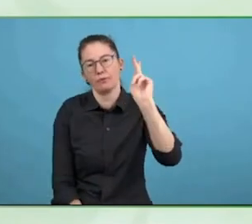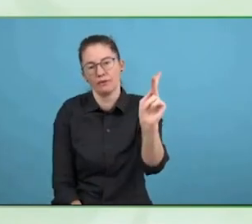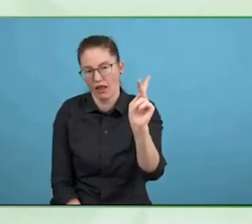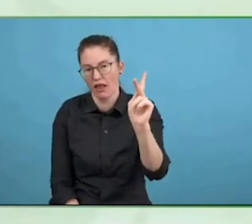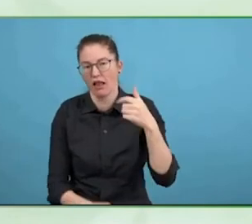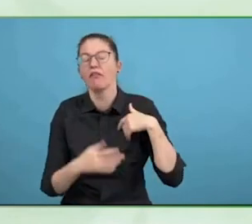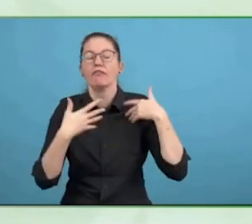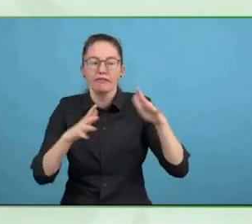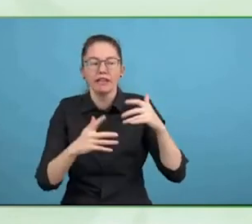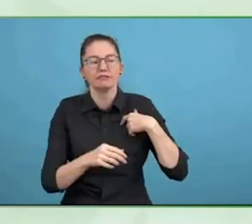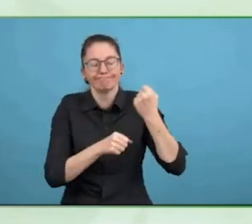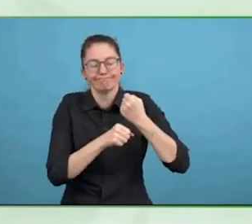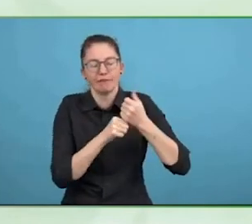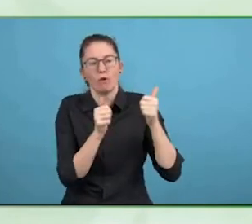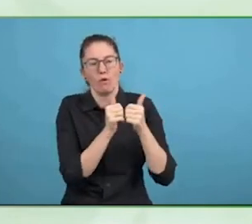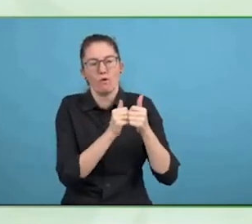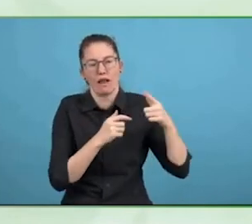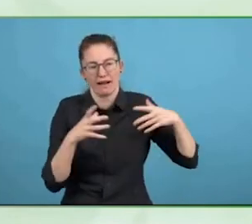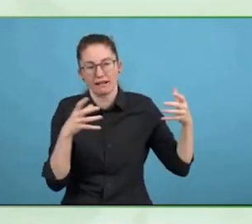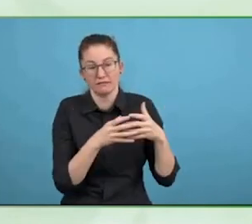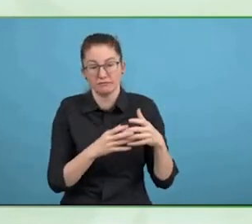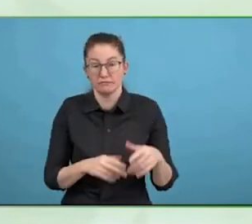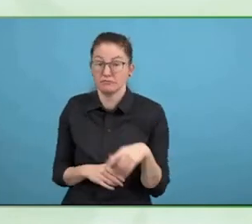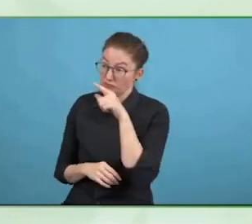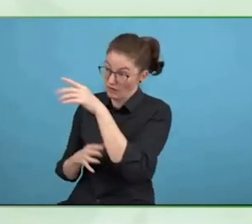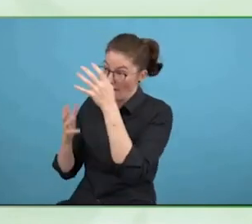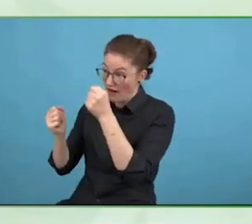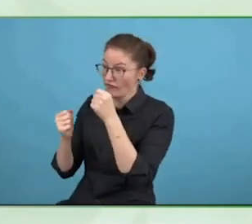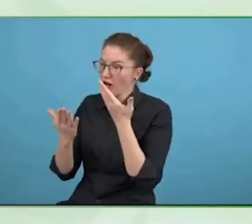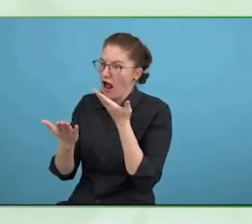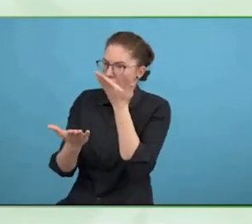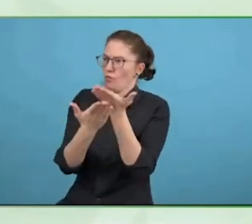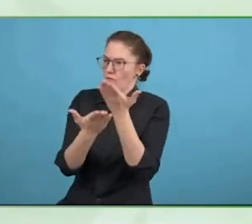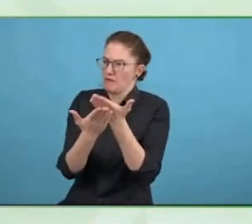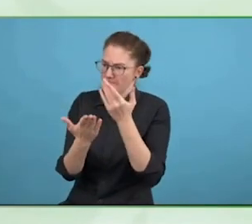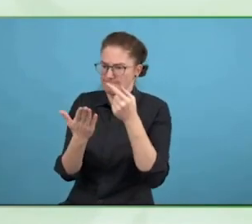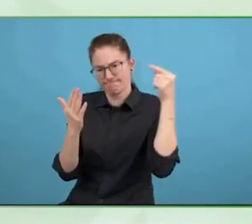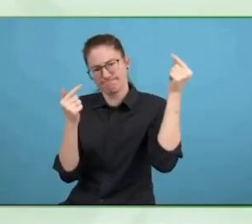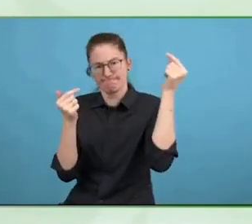In your personal career, he made the move from looking at things